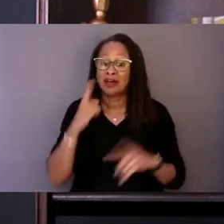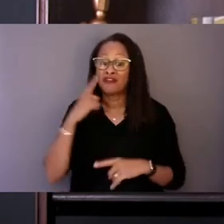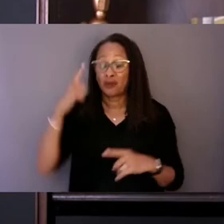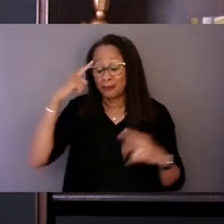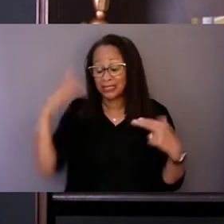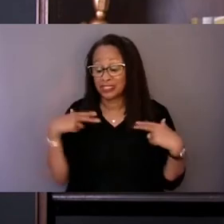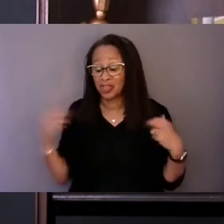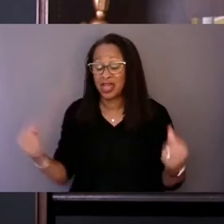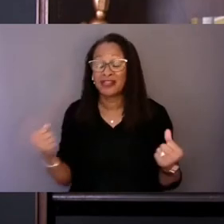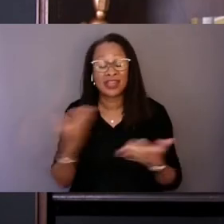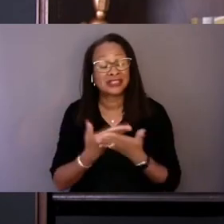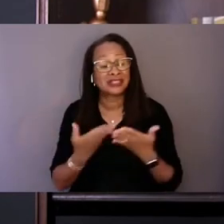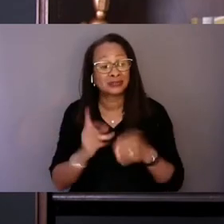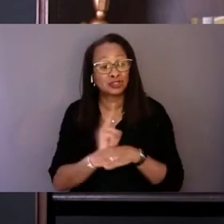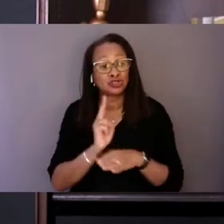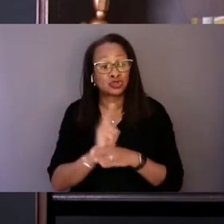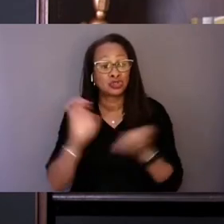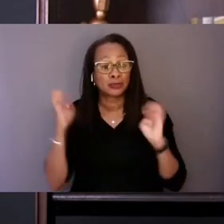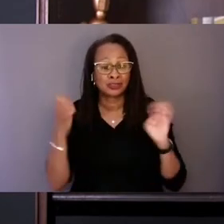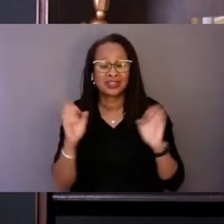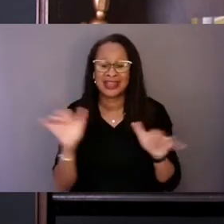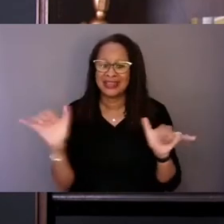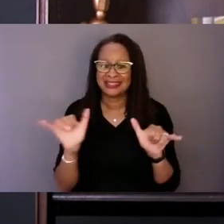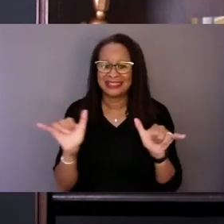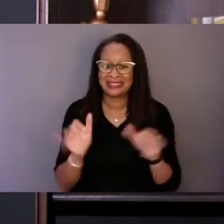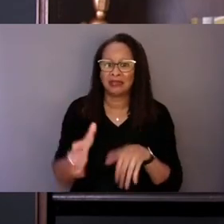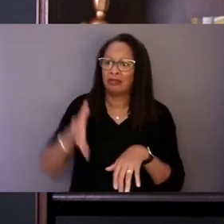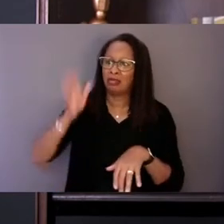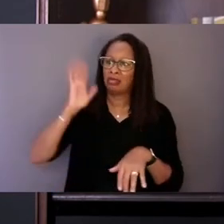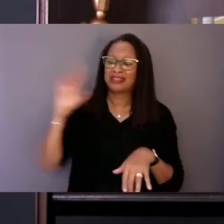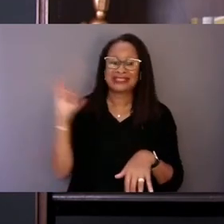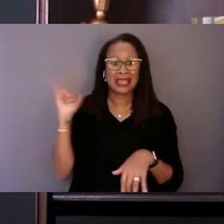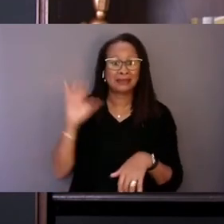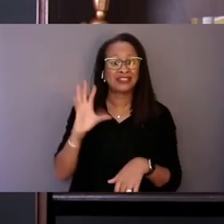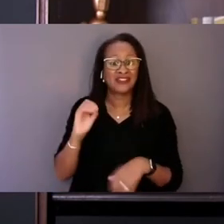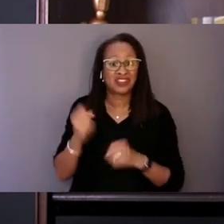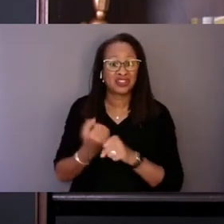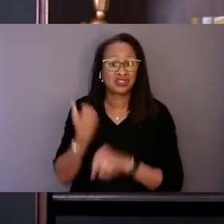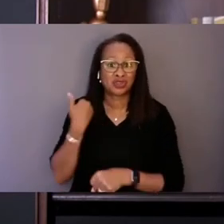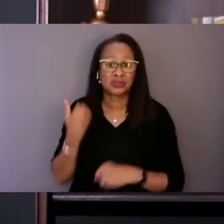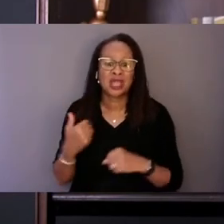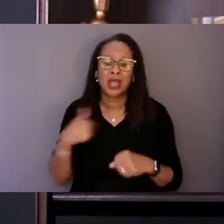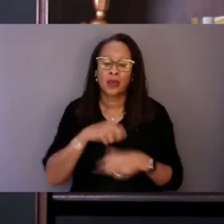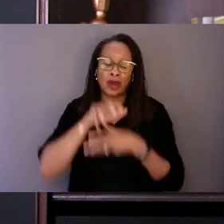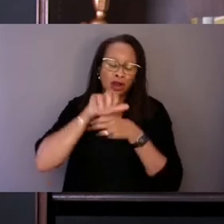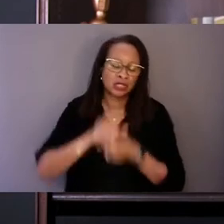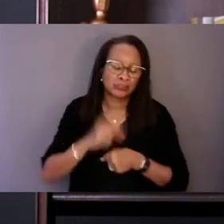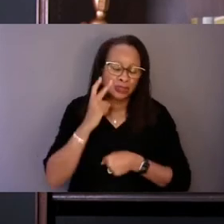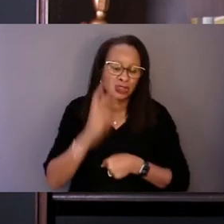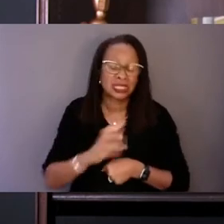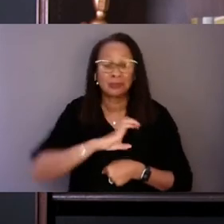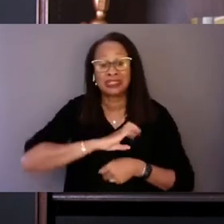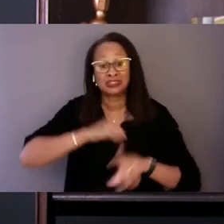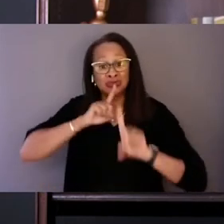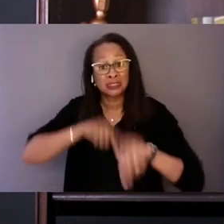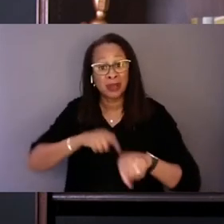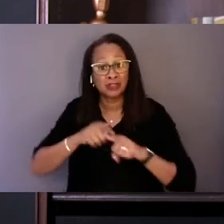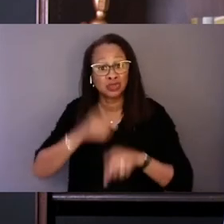we're still where we were 50 years ago. We're accustomed to seeing police respond to calls about mental health emergencies.